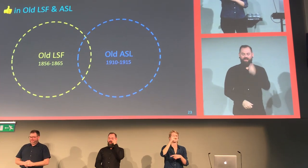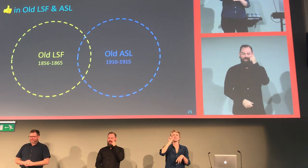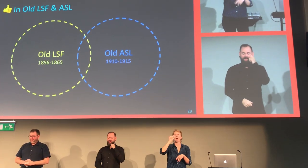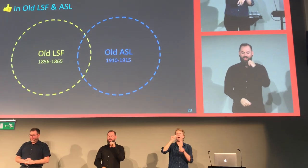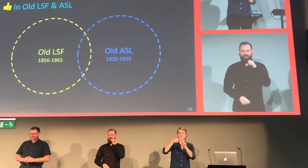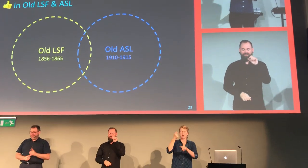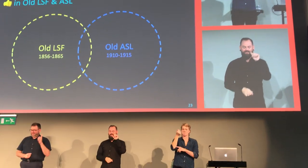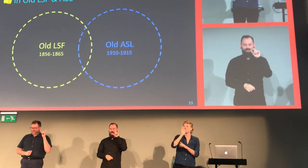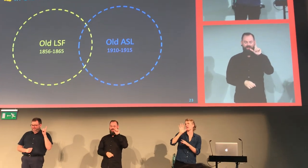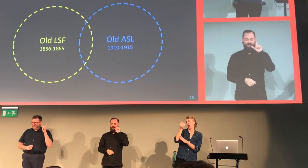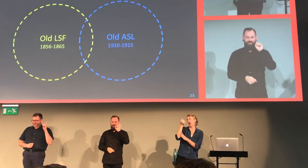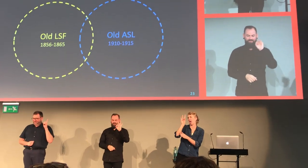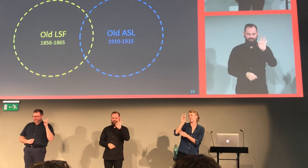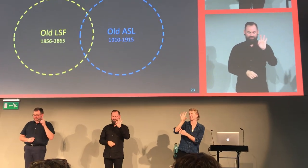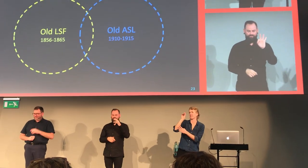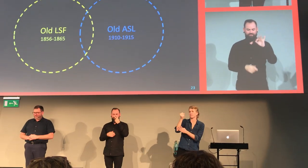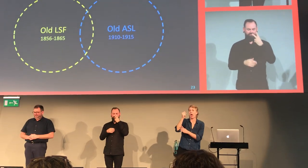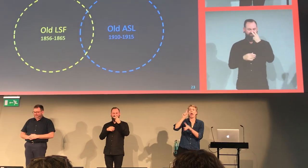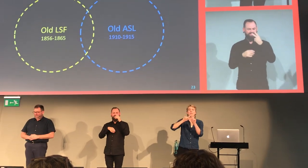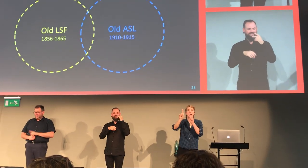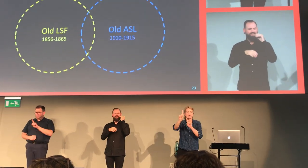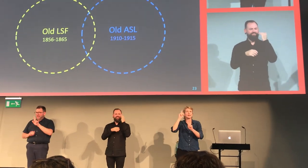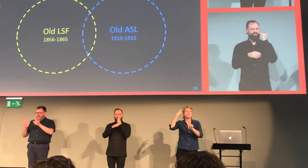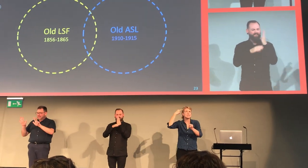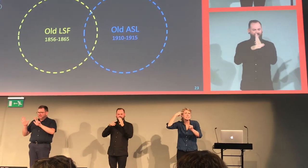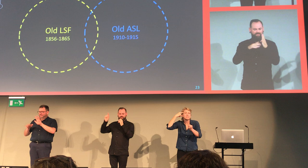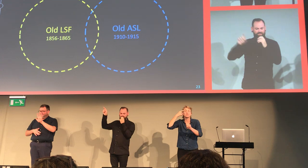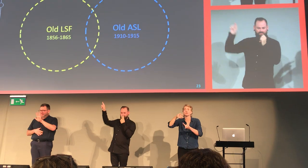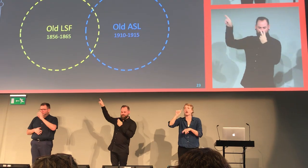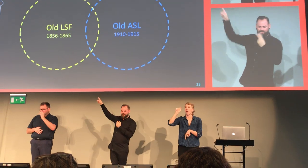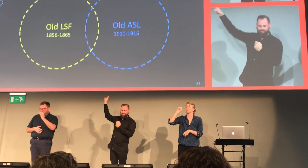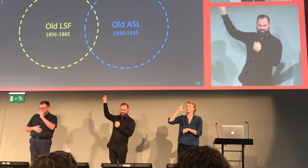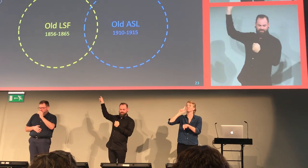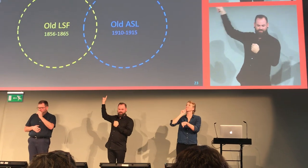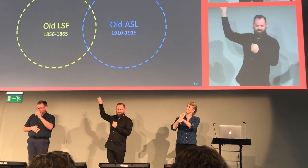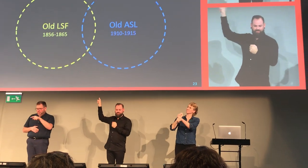We have Old LSF dating from approximately 1856.